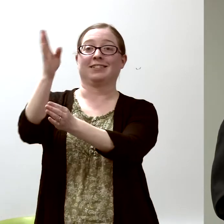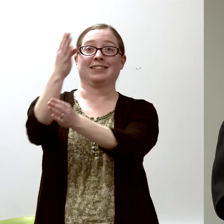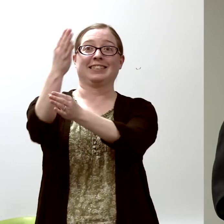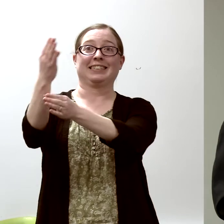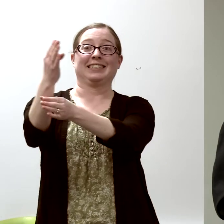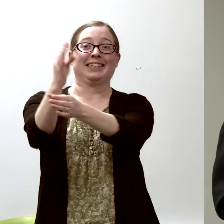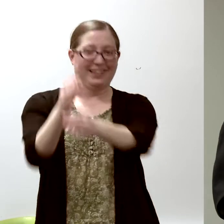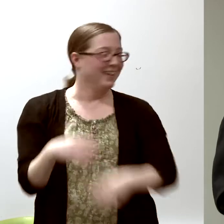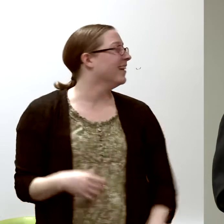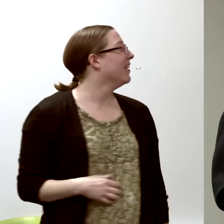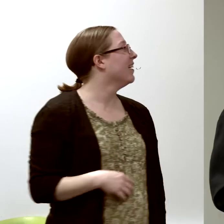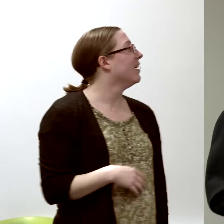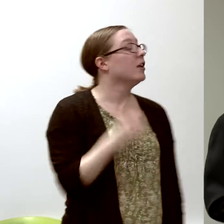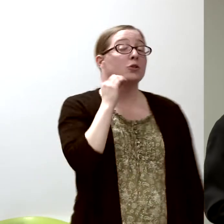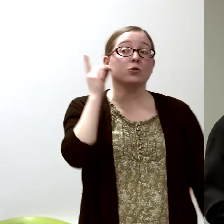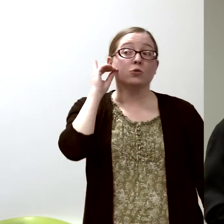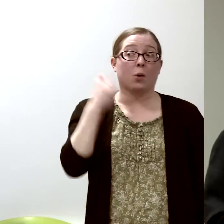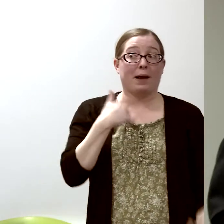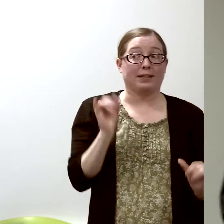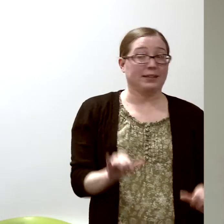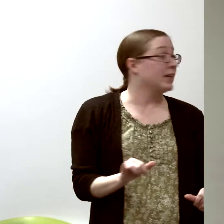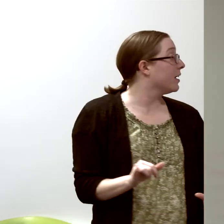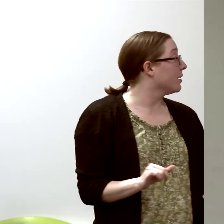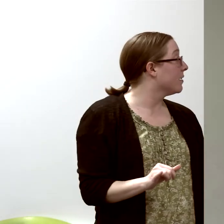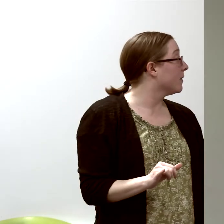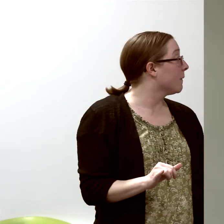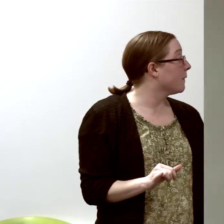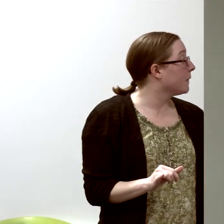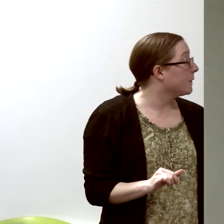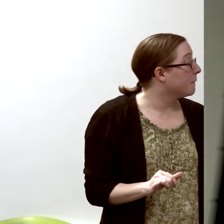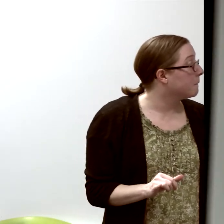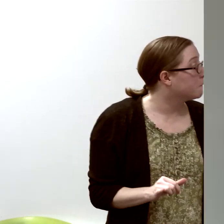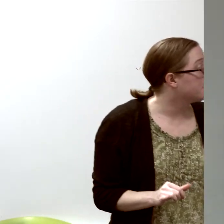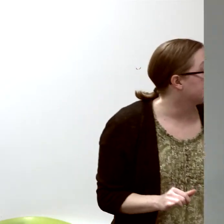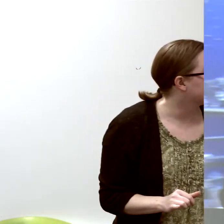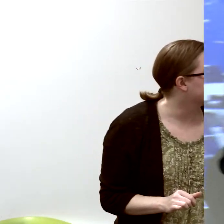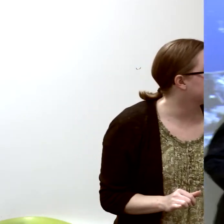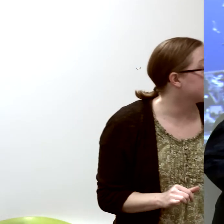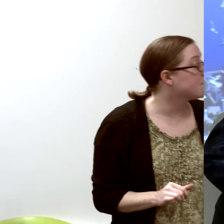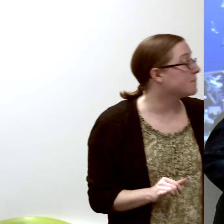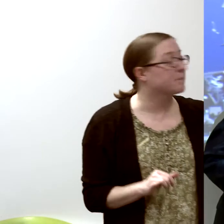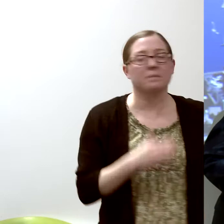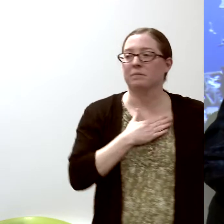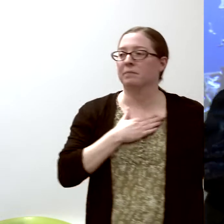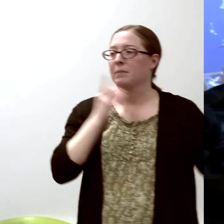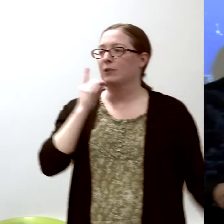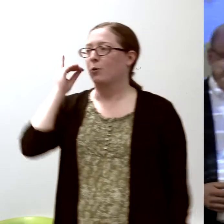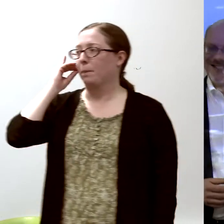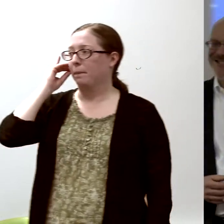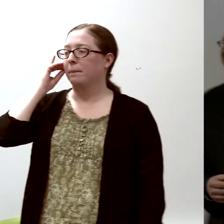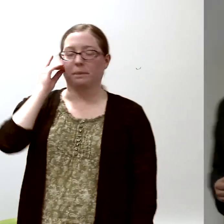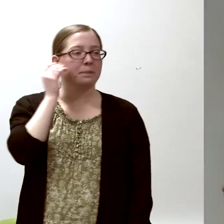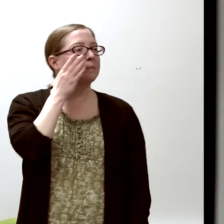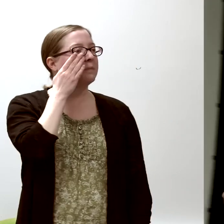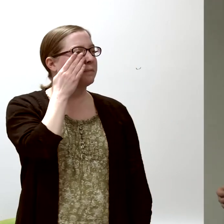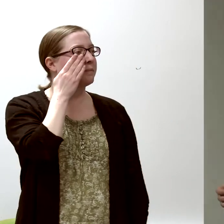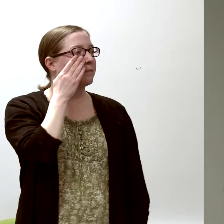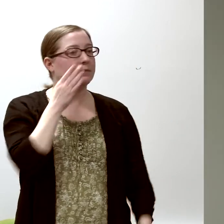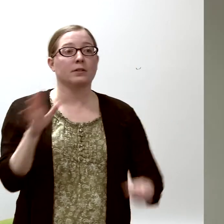The dormitory that I stayed in was right here